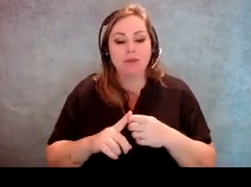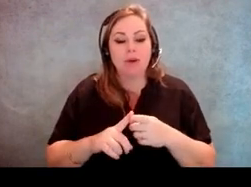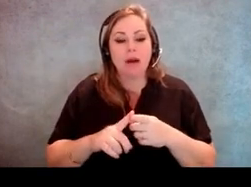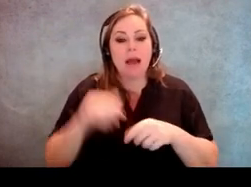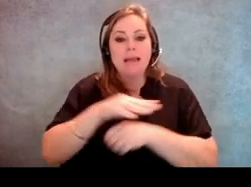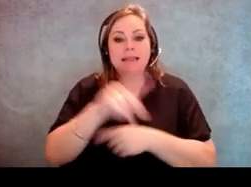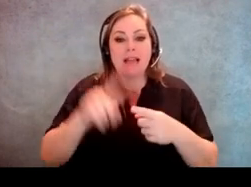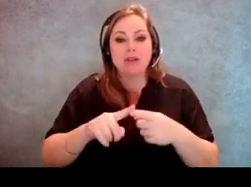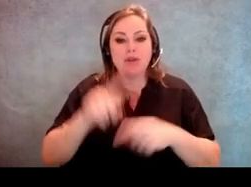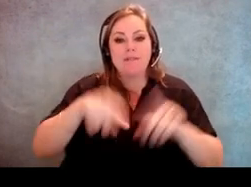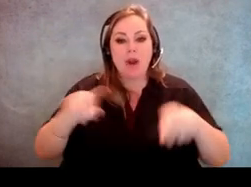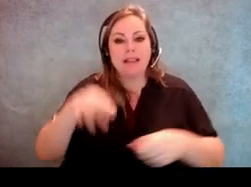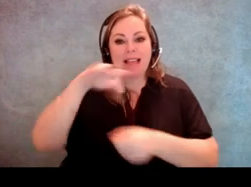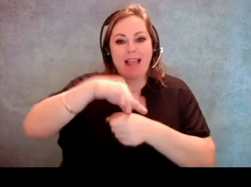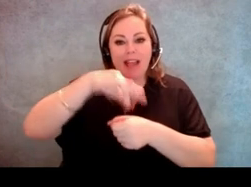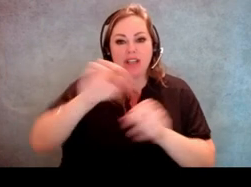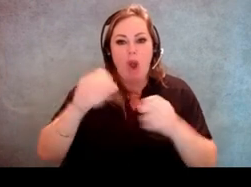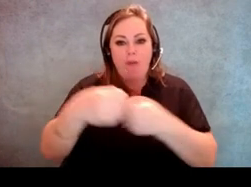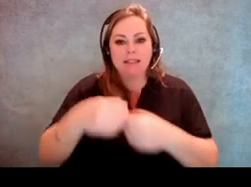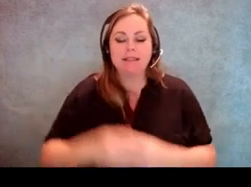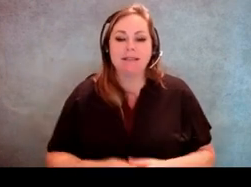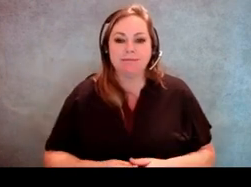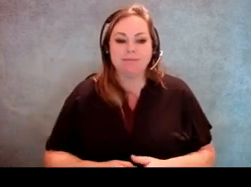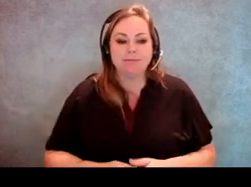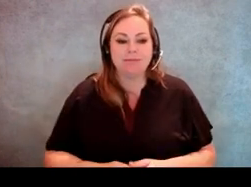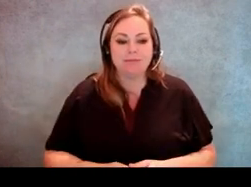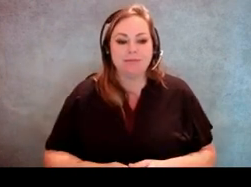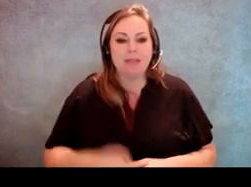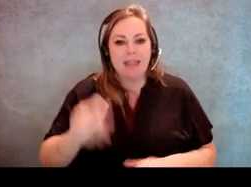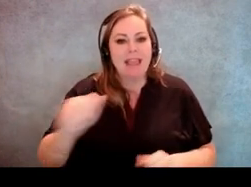to the various election offices for them to have.